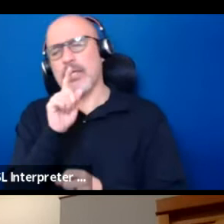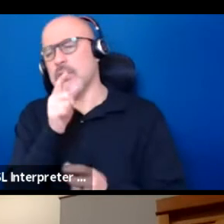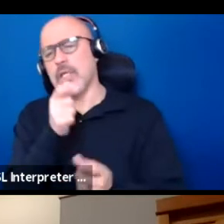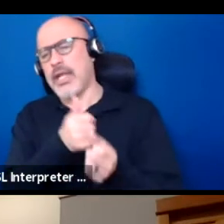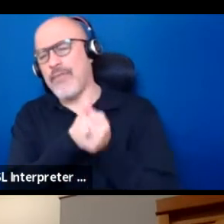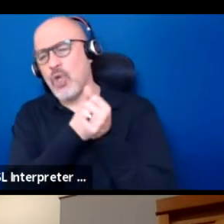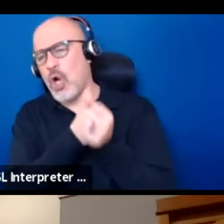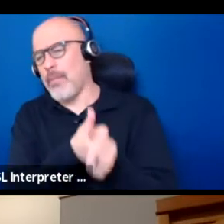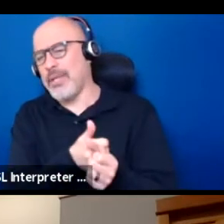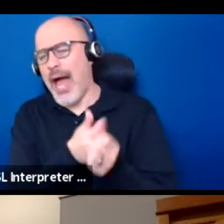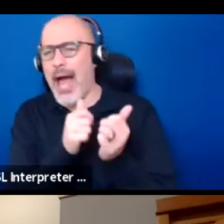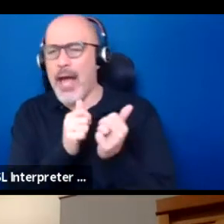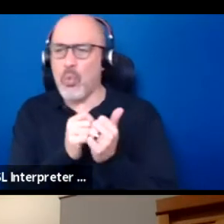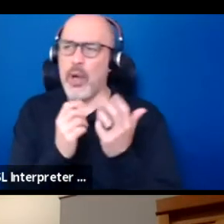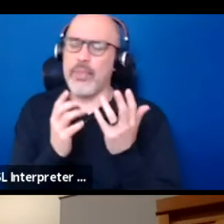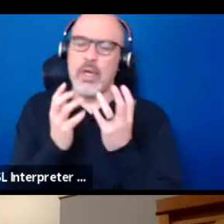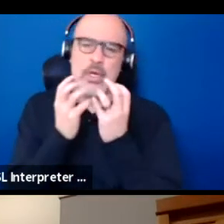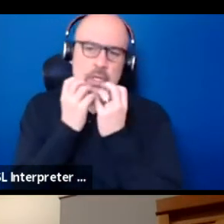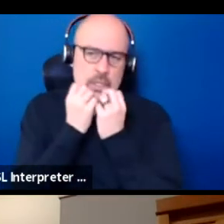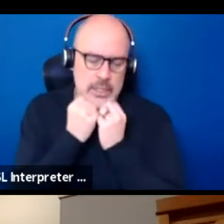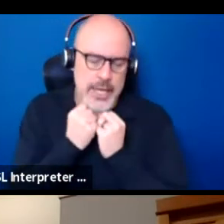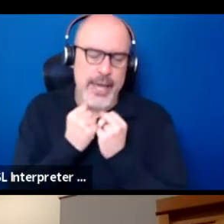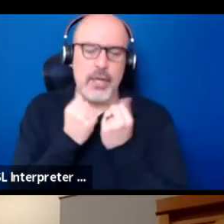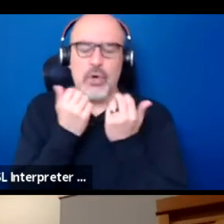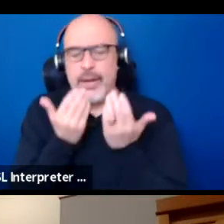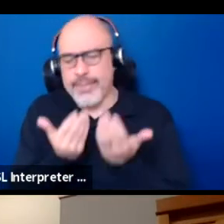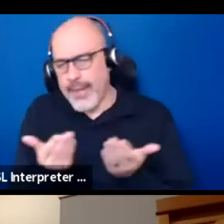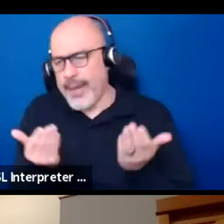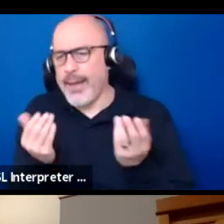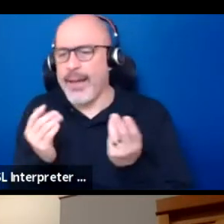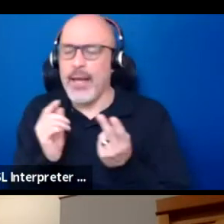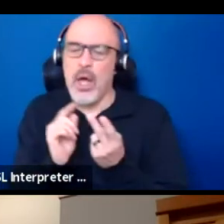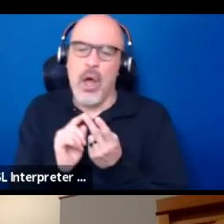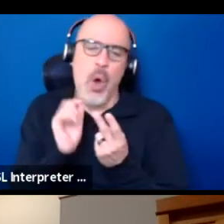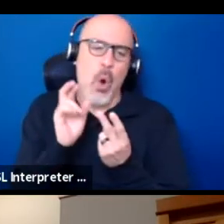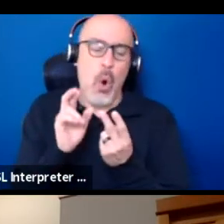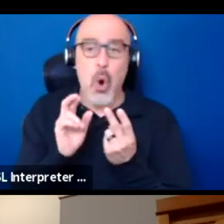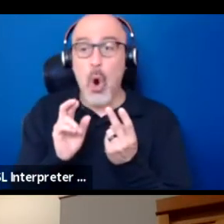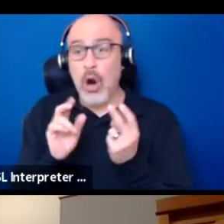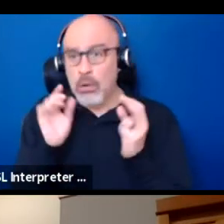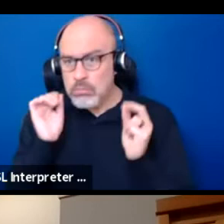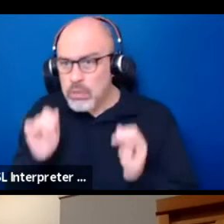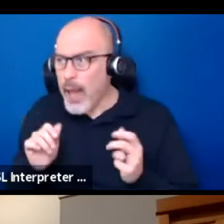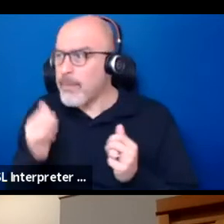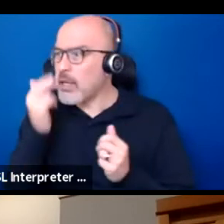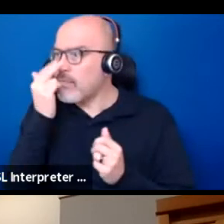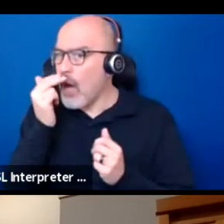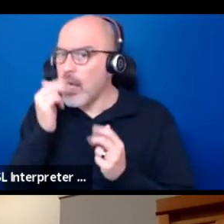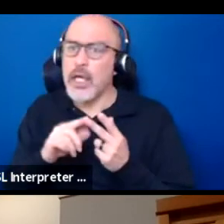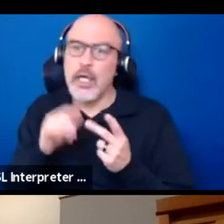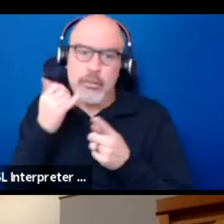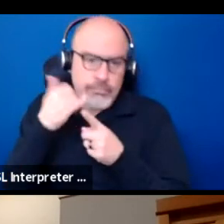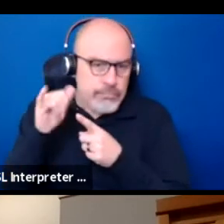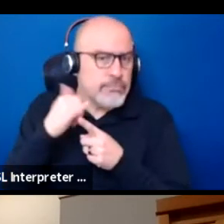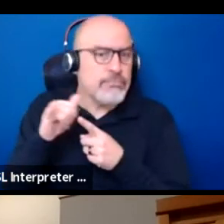that it's this sacred thing or that it can be profane, that it can be humorous, that it can be ridiculous.